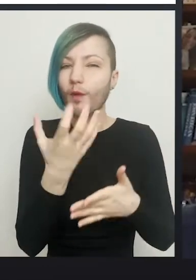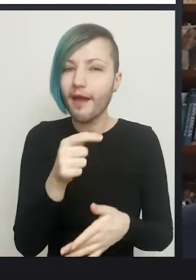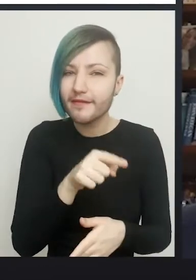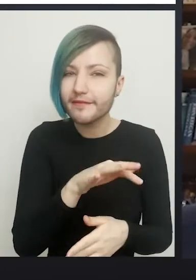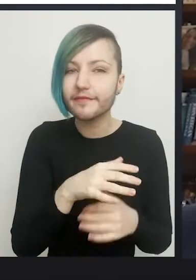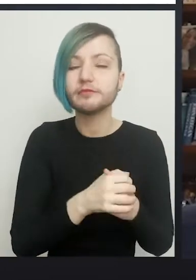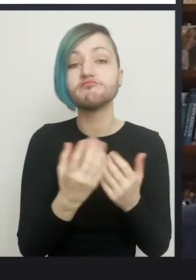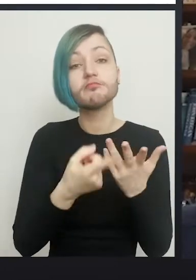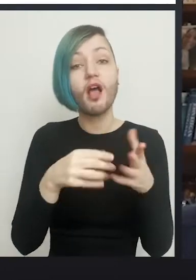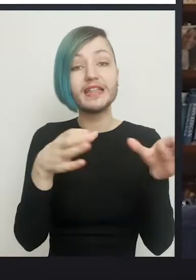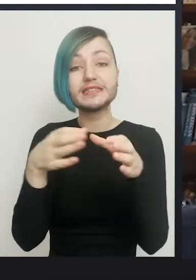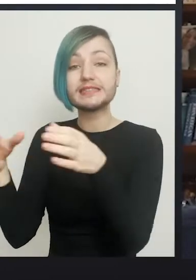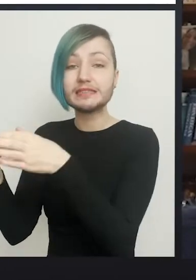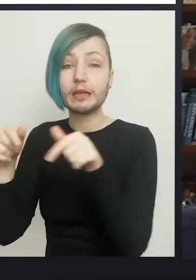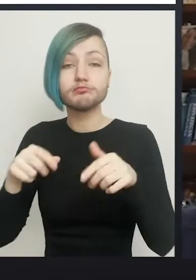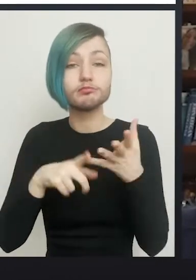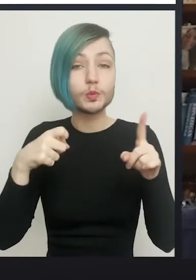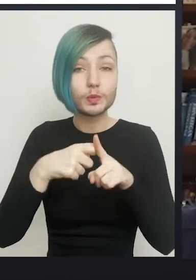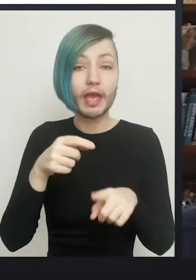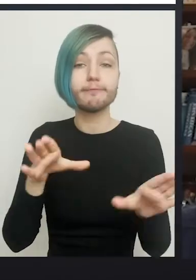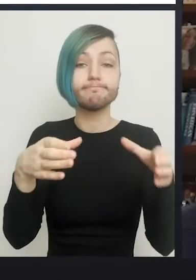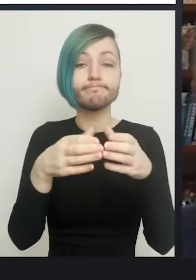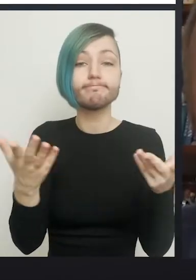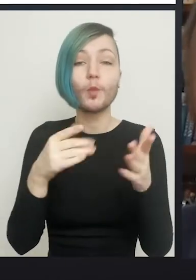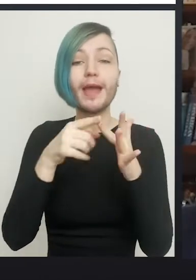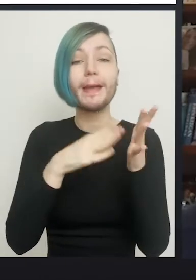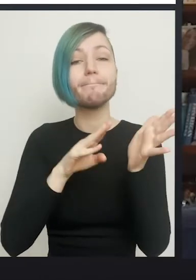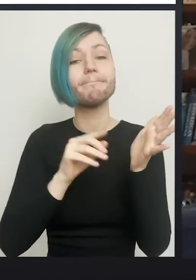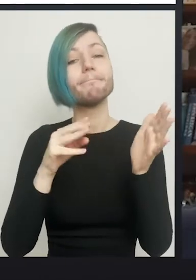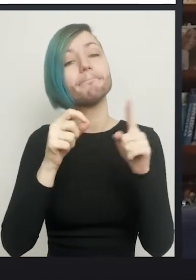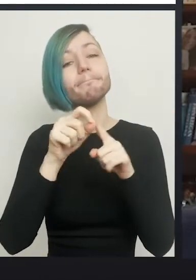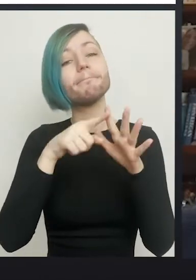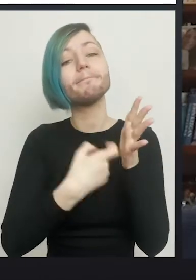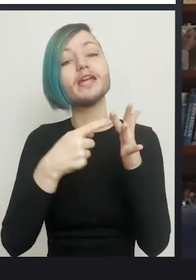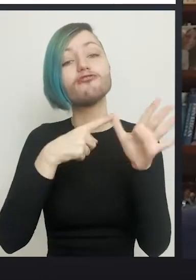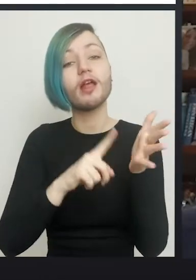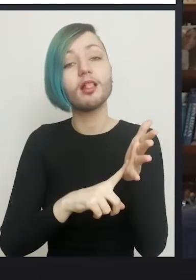Elsewhere in the UK there is a team at Imperial College, Charing Cross Hospital,